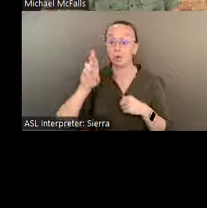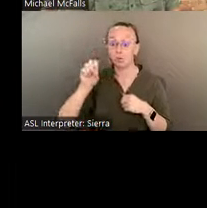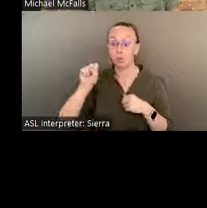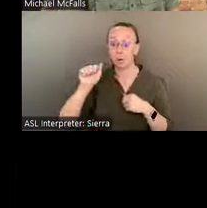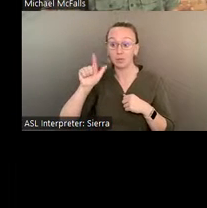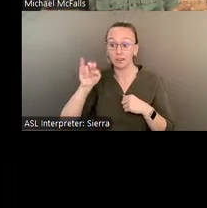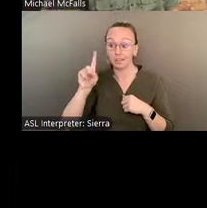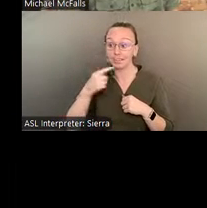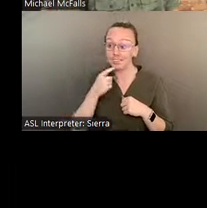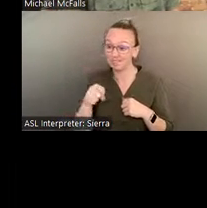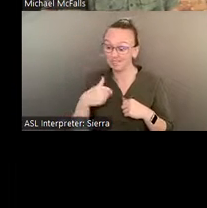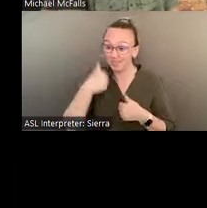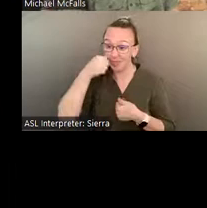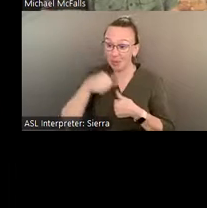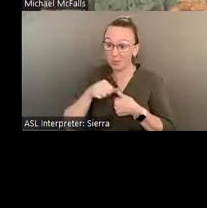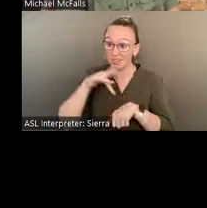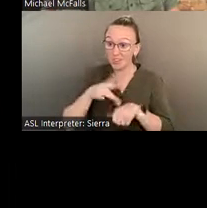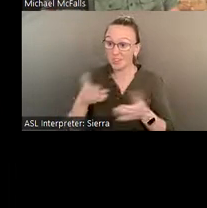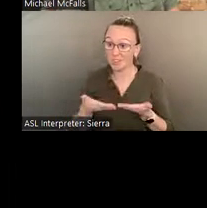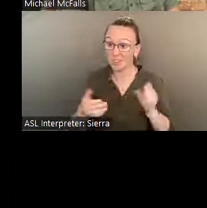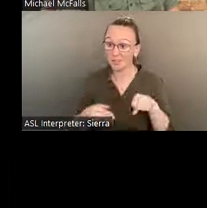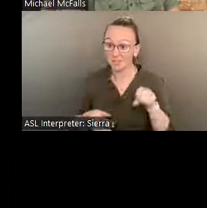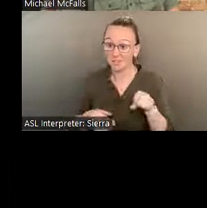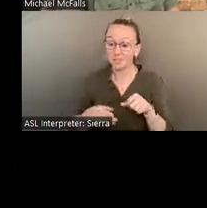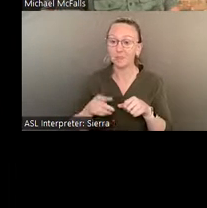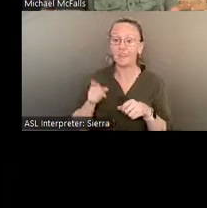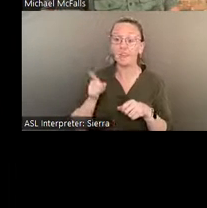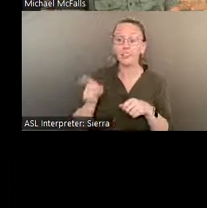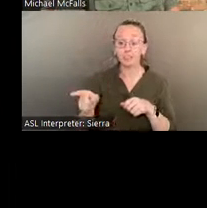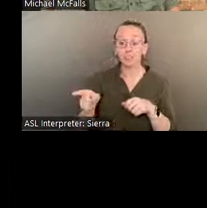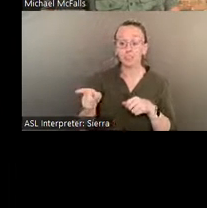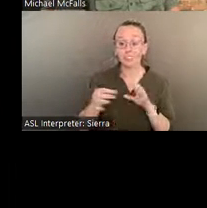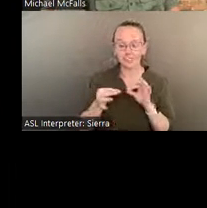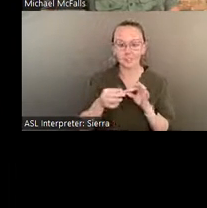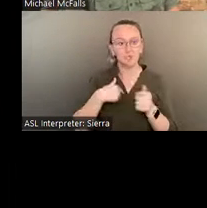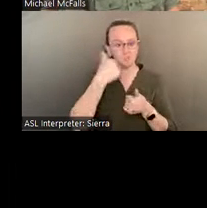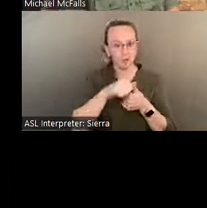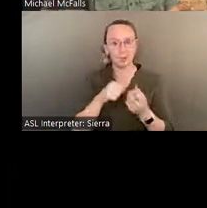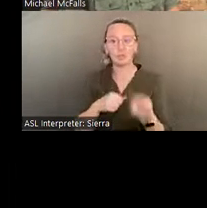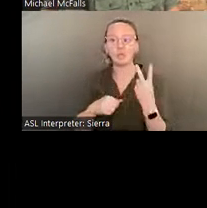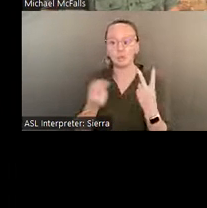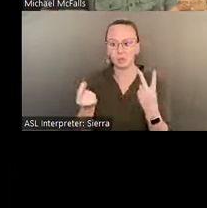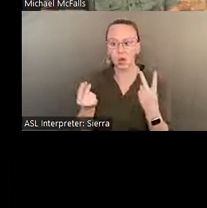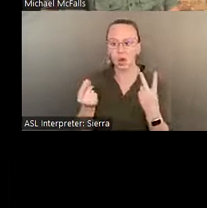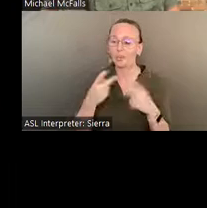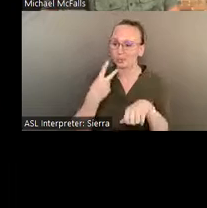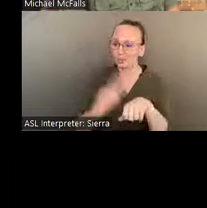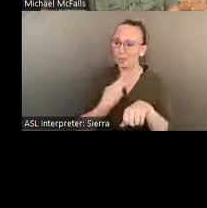recall being here," and she said she remembered Eddie's dogs, the two German Shepherds, Boo